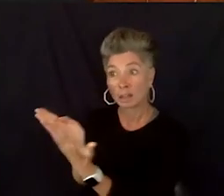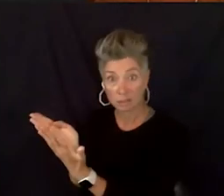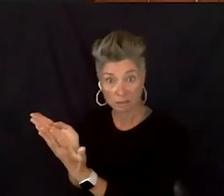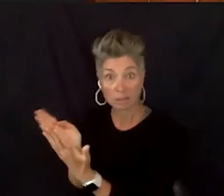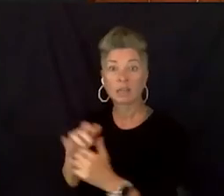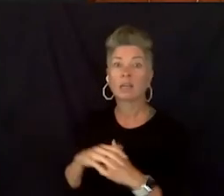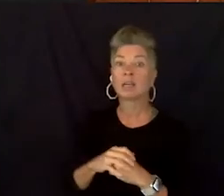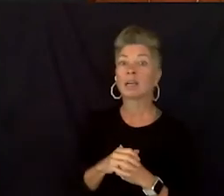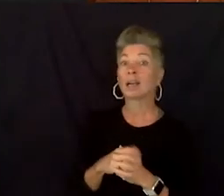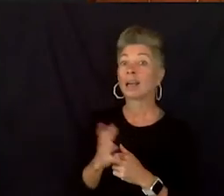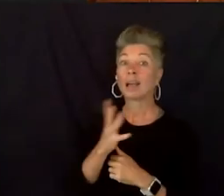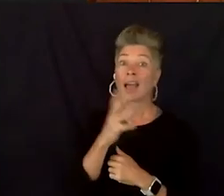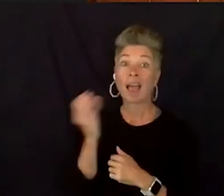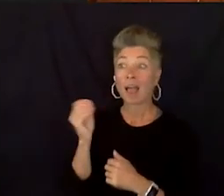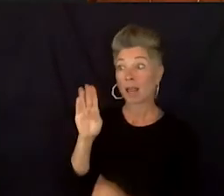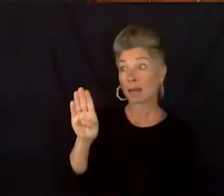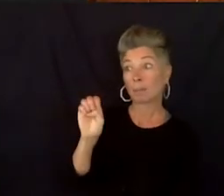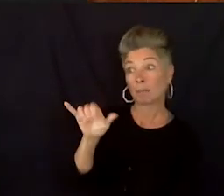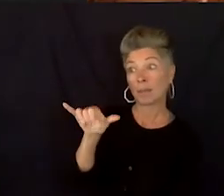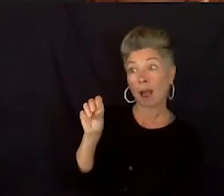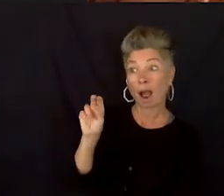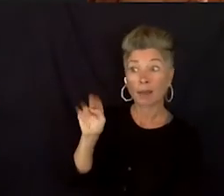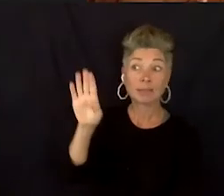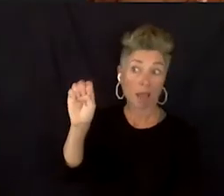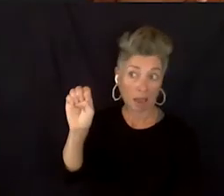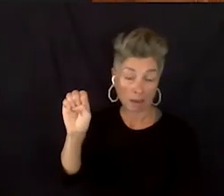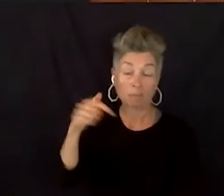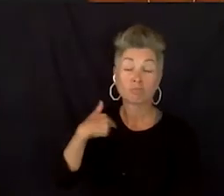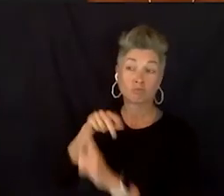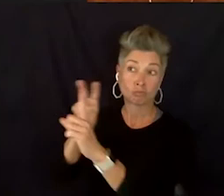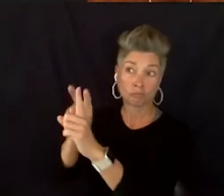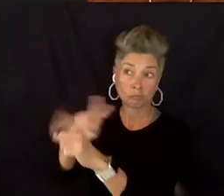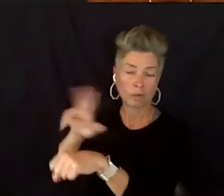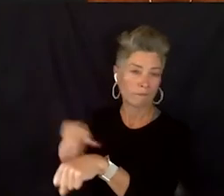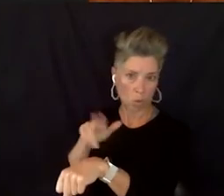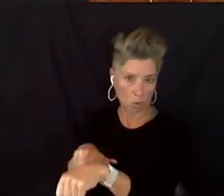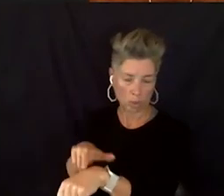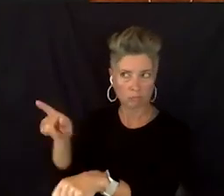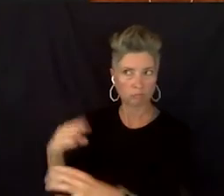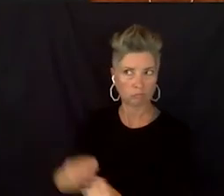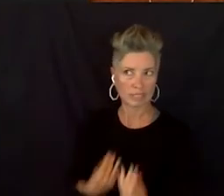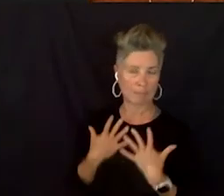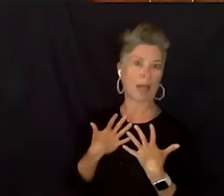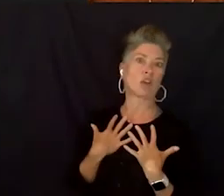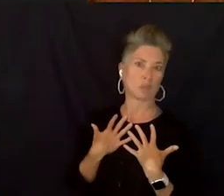and Beyonce of course, because how can you not?